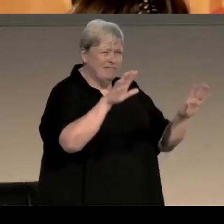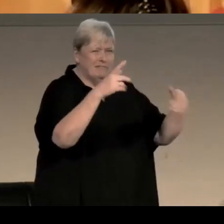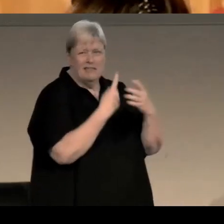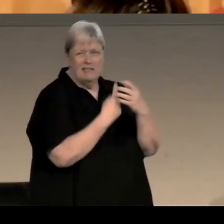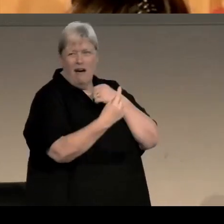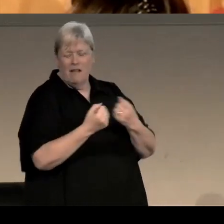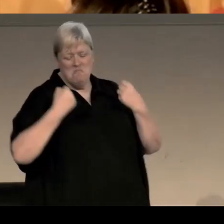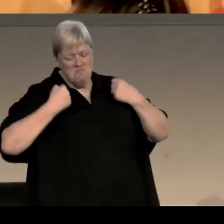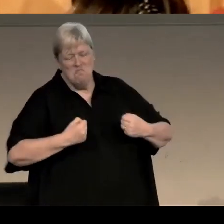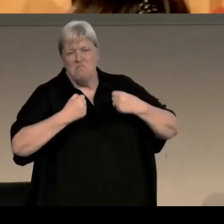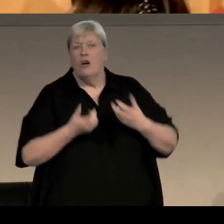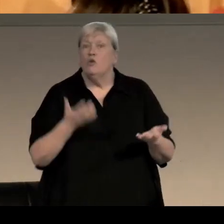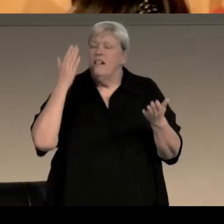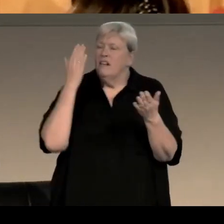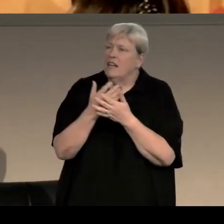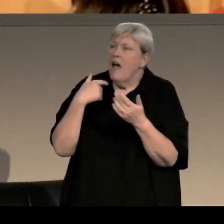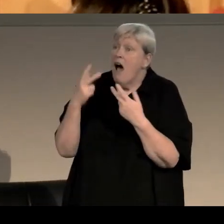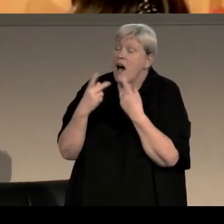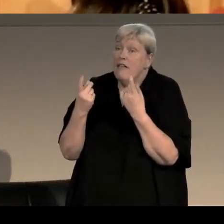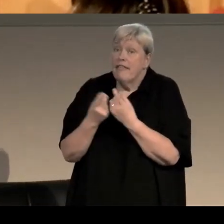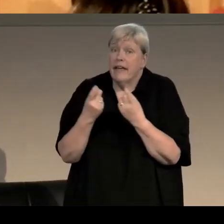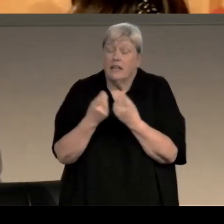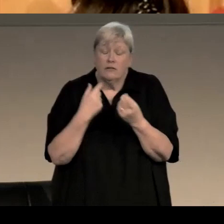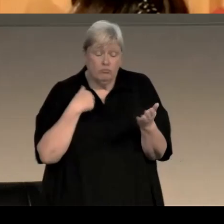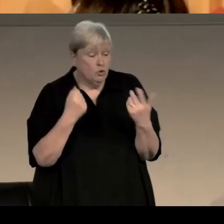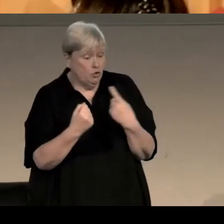the other thing about those books that that really struck me very forcefully,